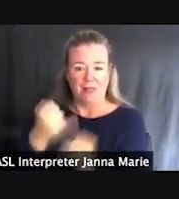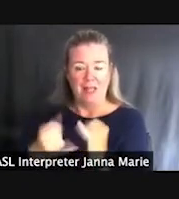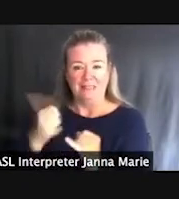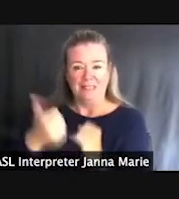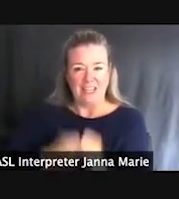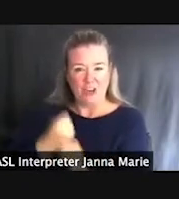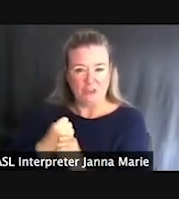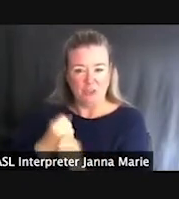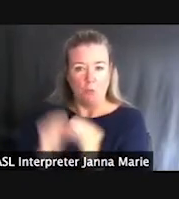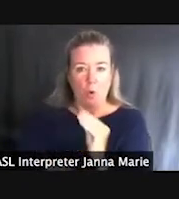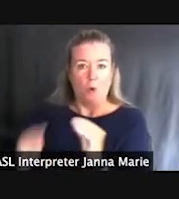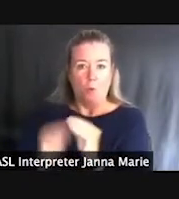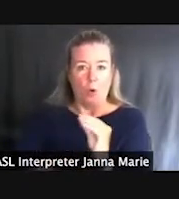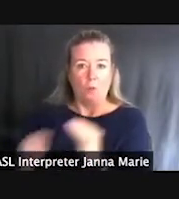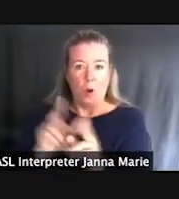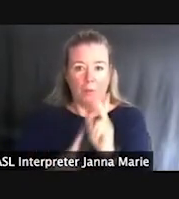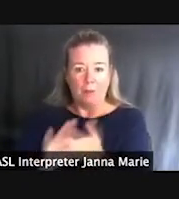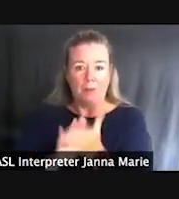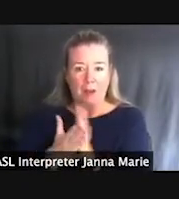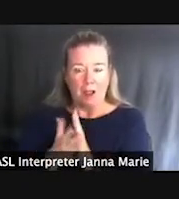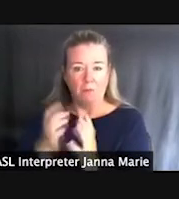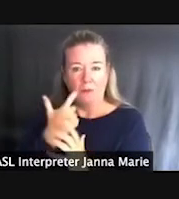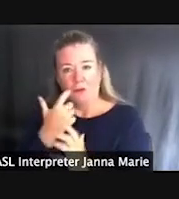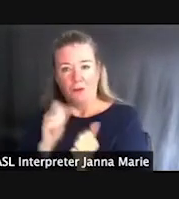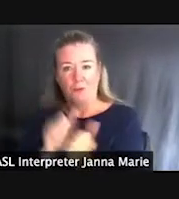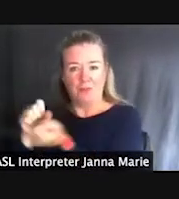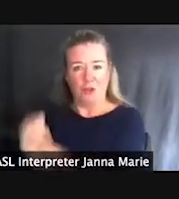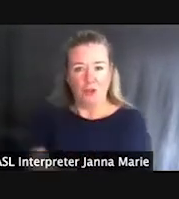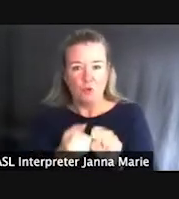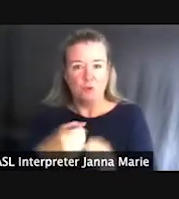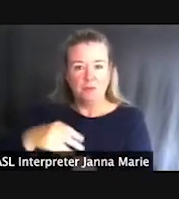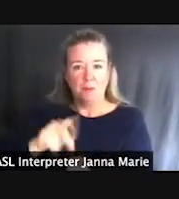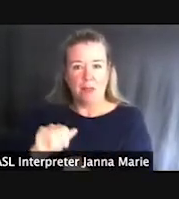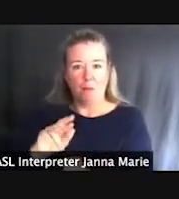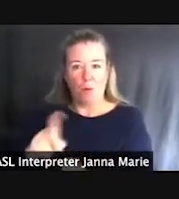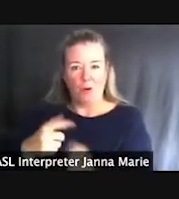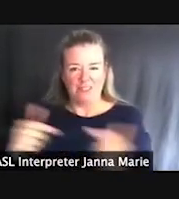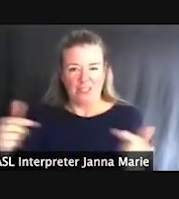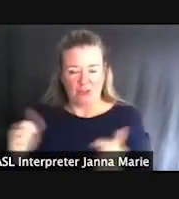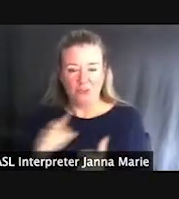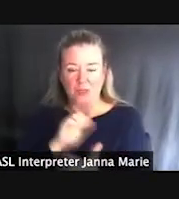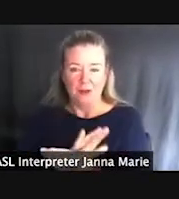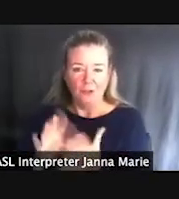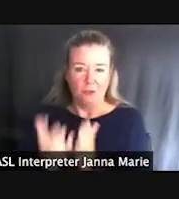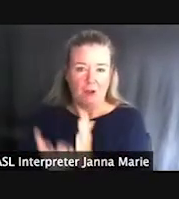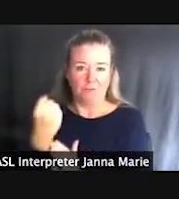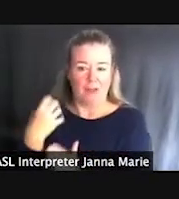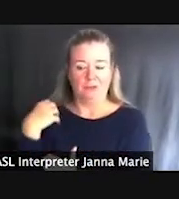and kayaks and paddle boards and things like that so this is a great opportunity to, to get out there with those types of watercraft.